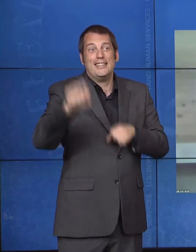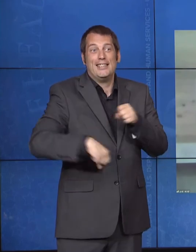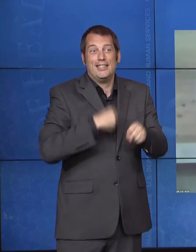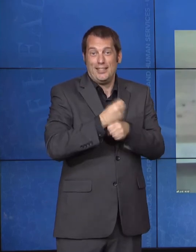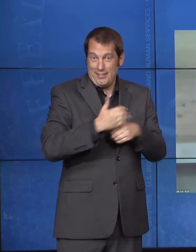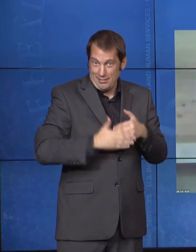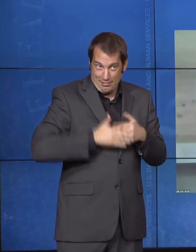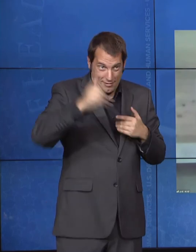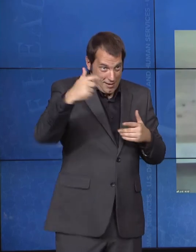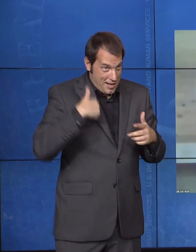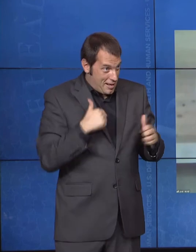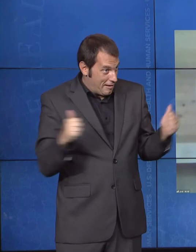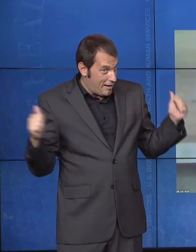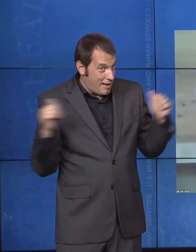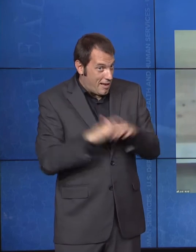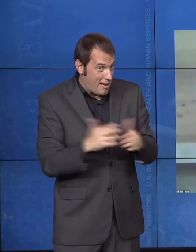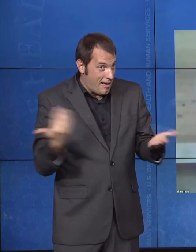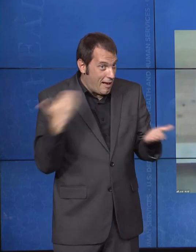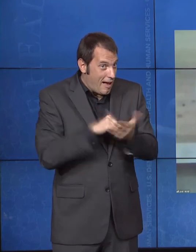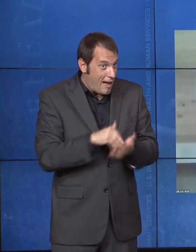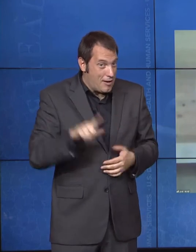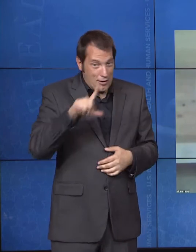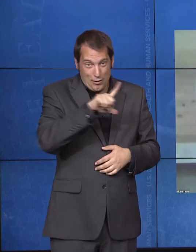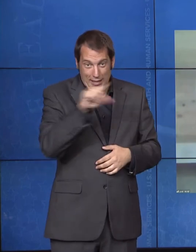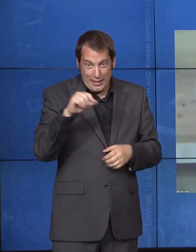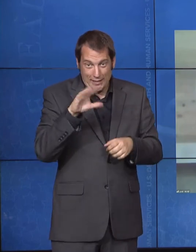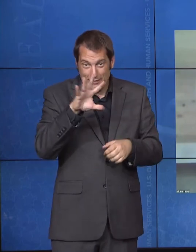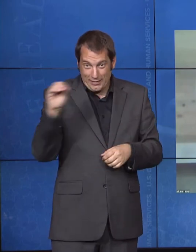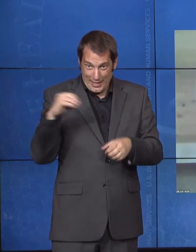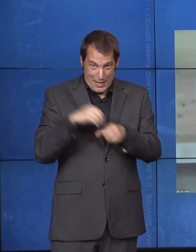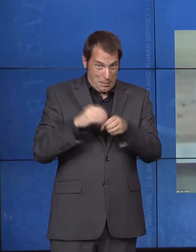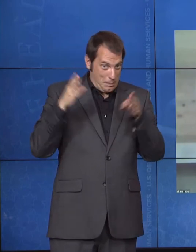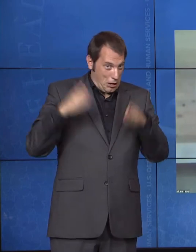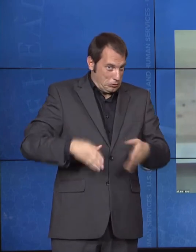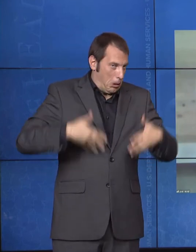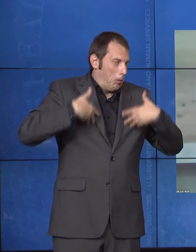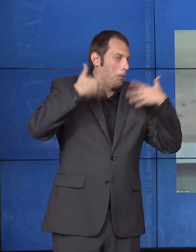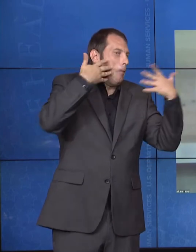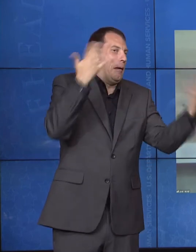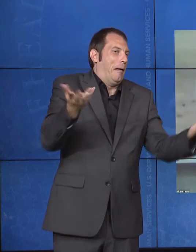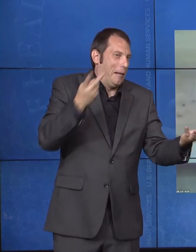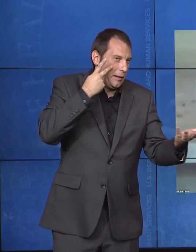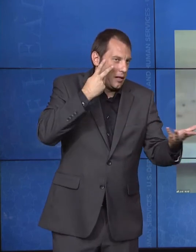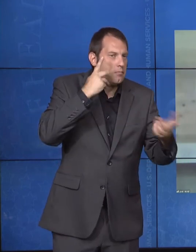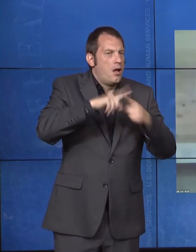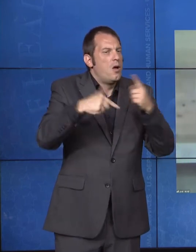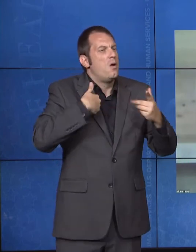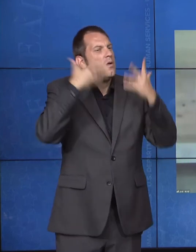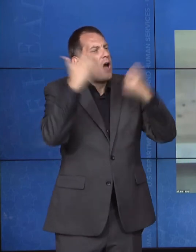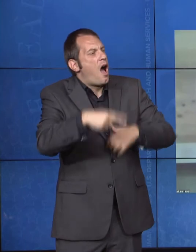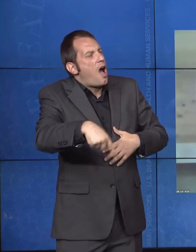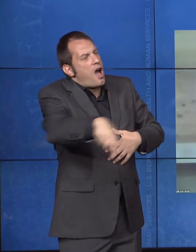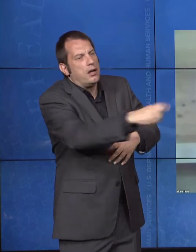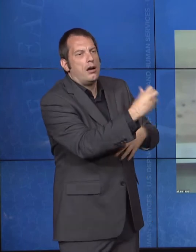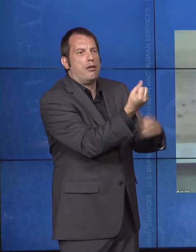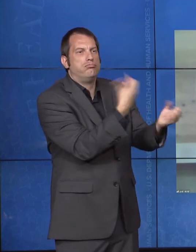I'd love to hear from each of you, where you think -- what is one achievement that we will